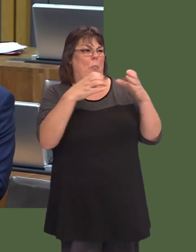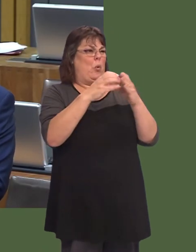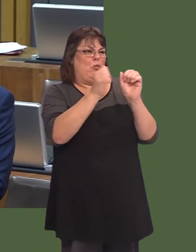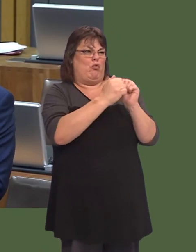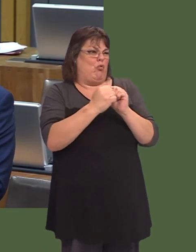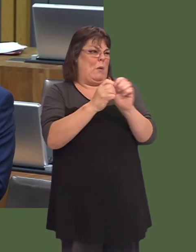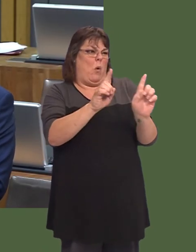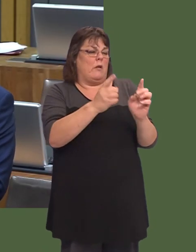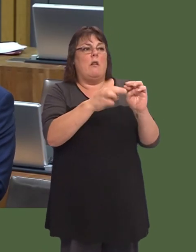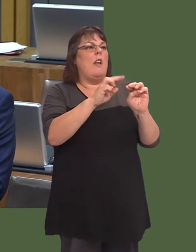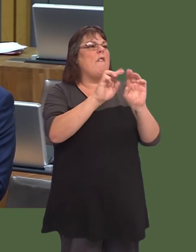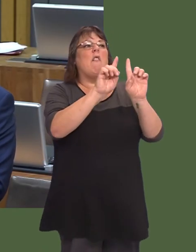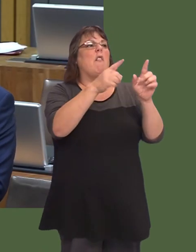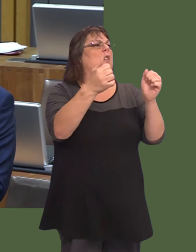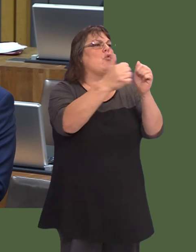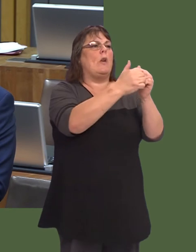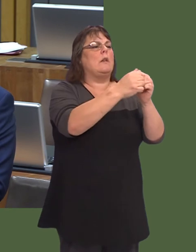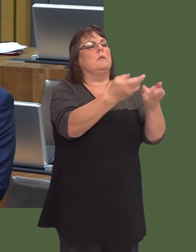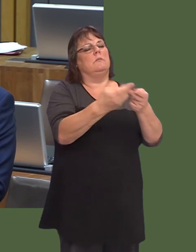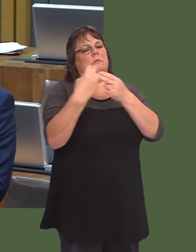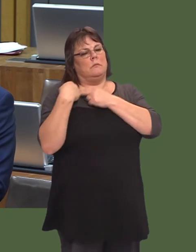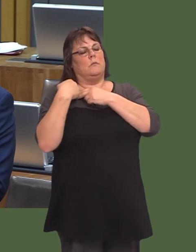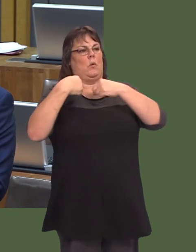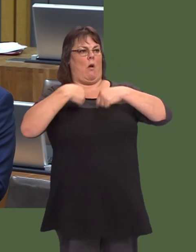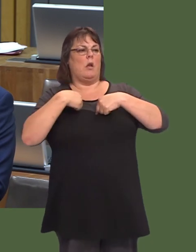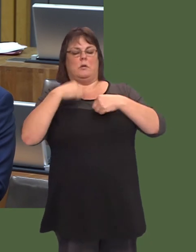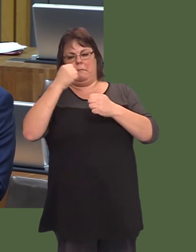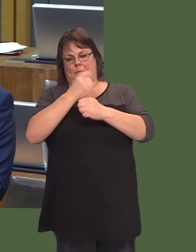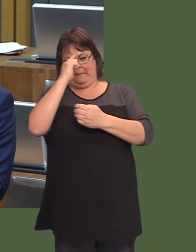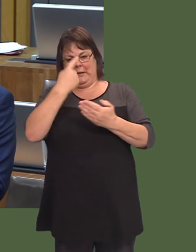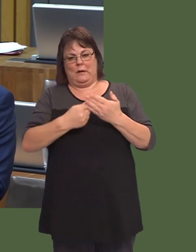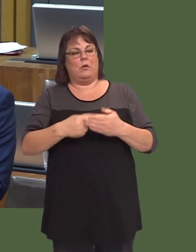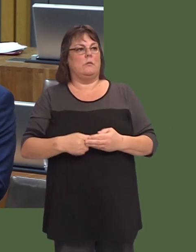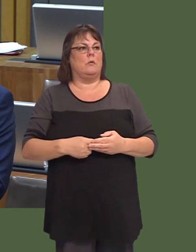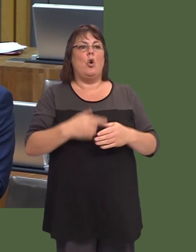If they donít, then of course it will come to the Cabinet Secretary for decision.